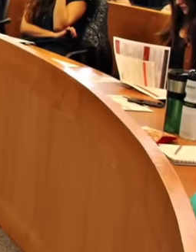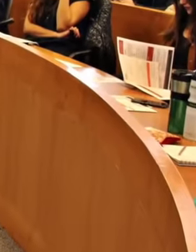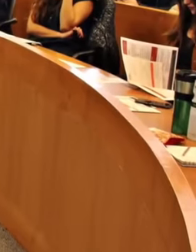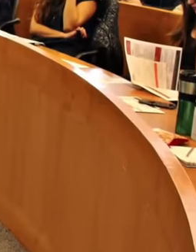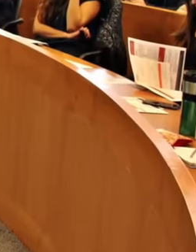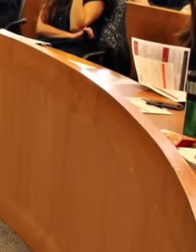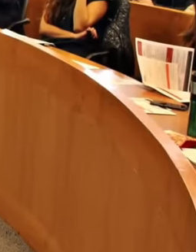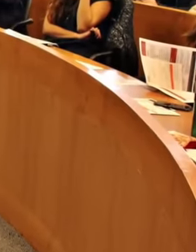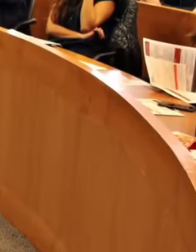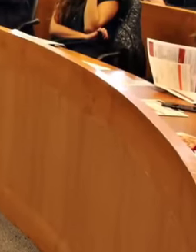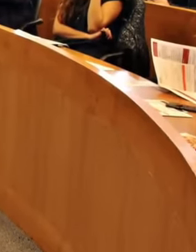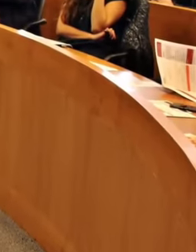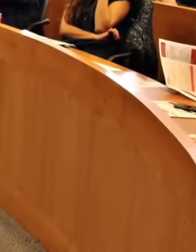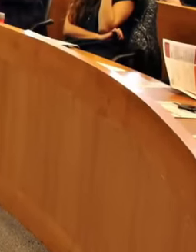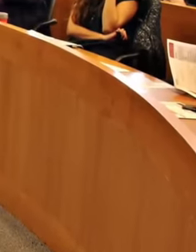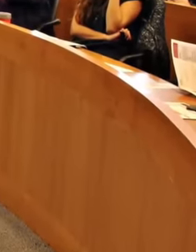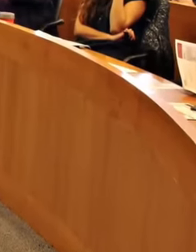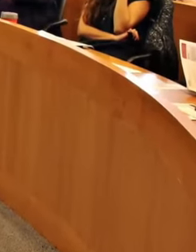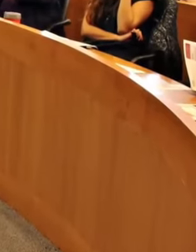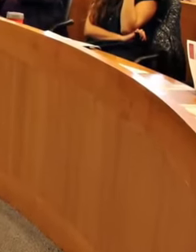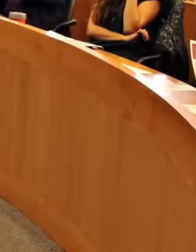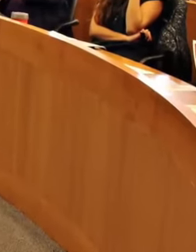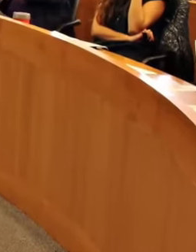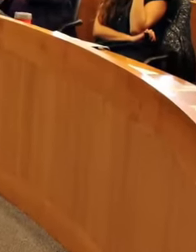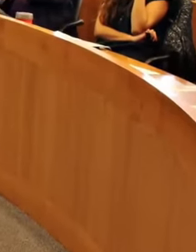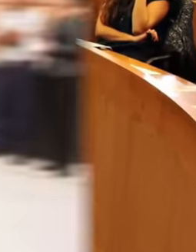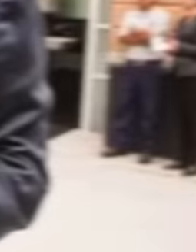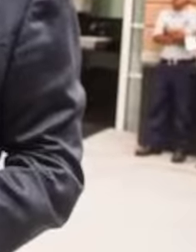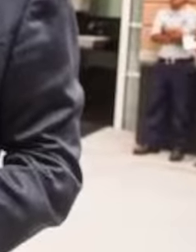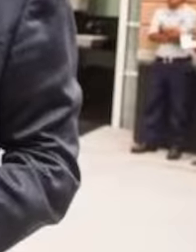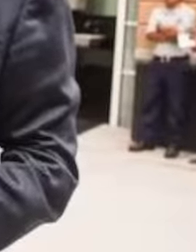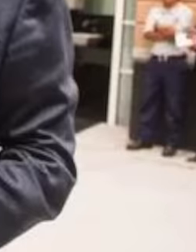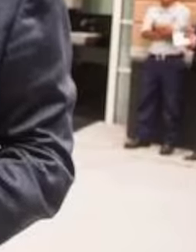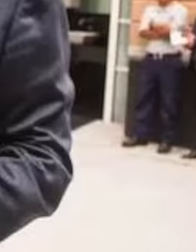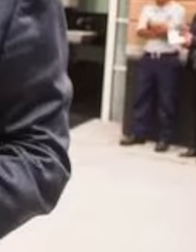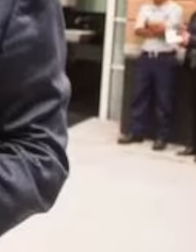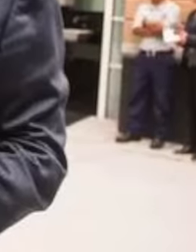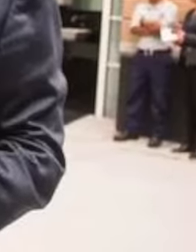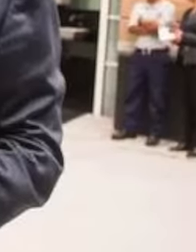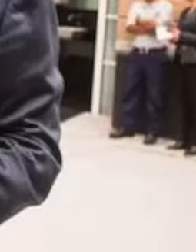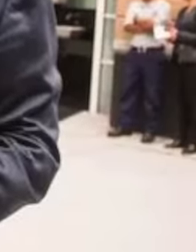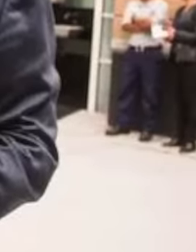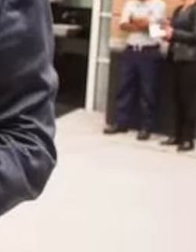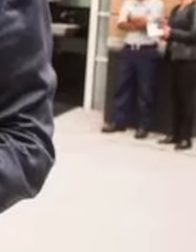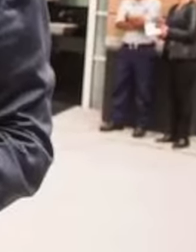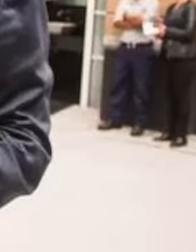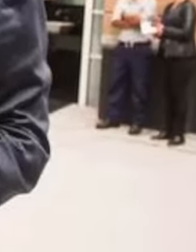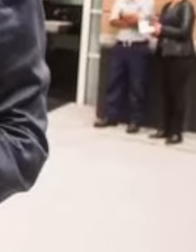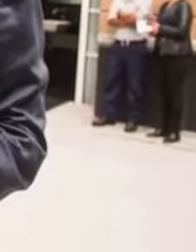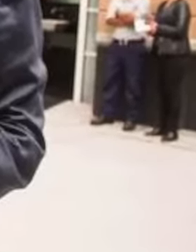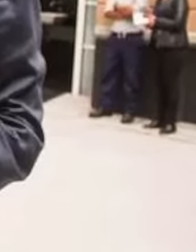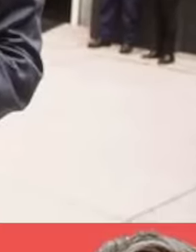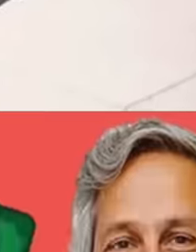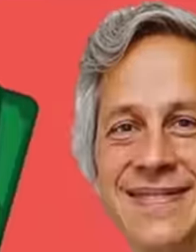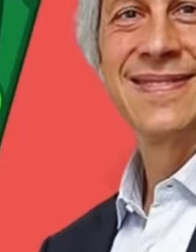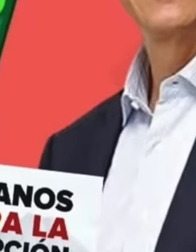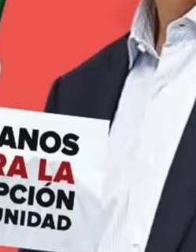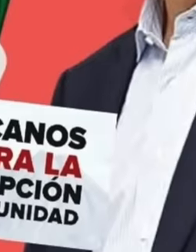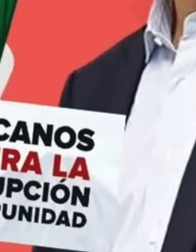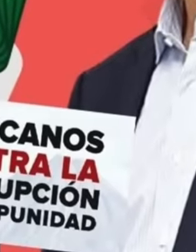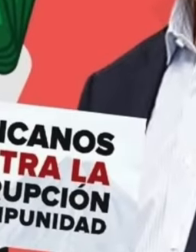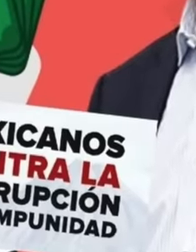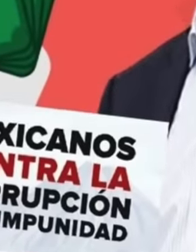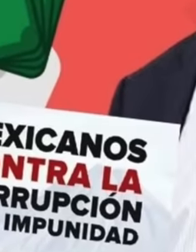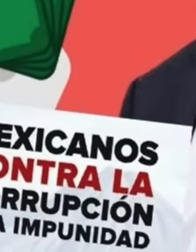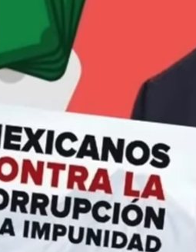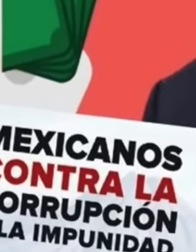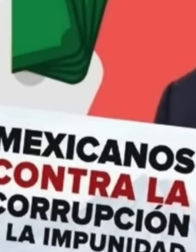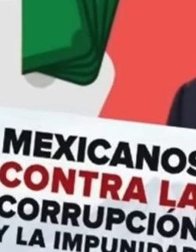media power in 2016, founded with Claudio x González the Mexican organization against